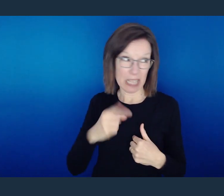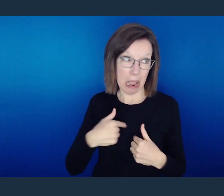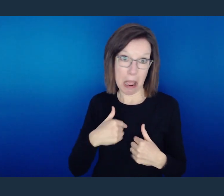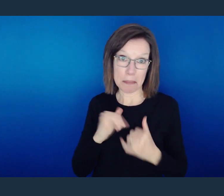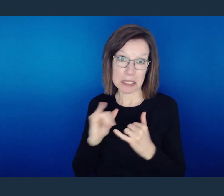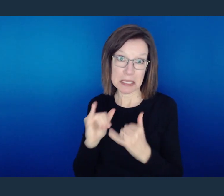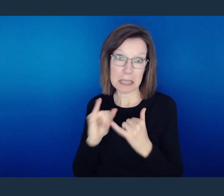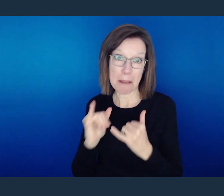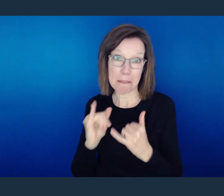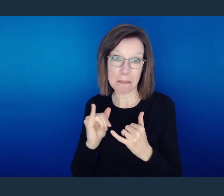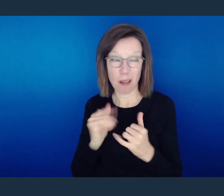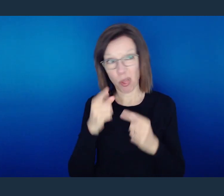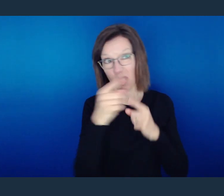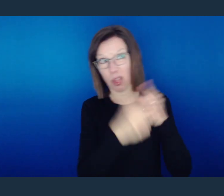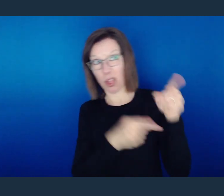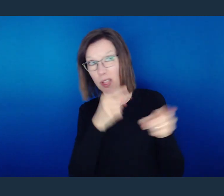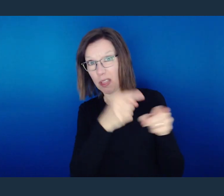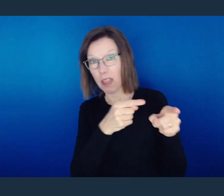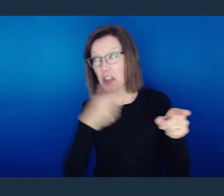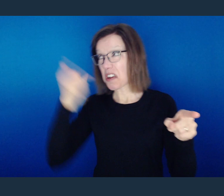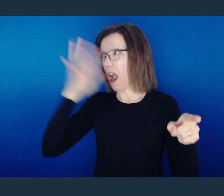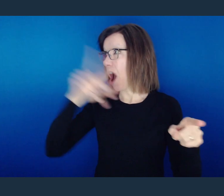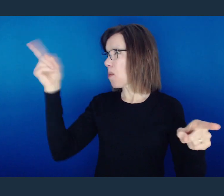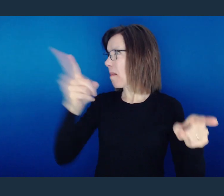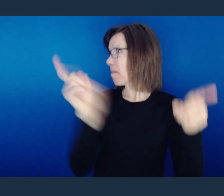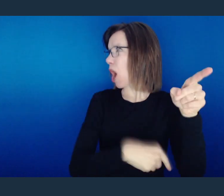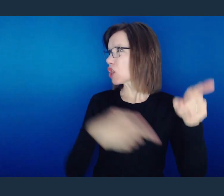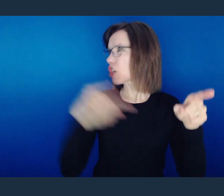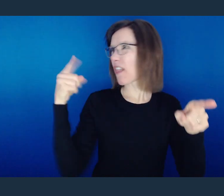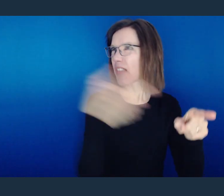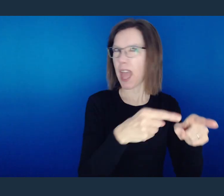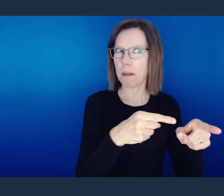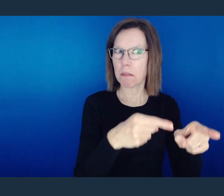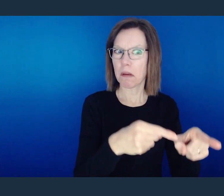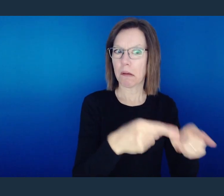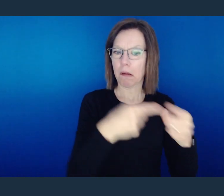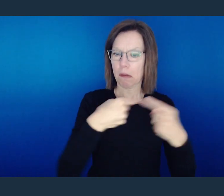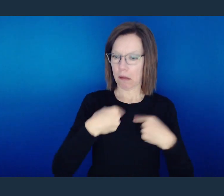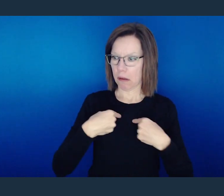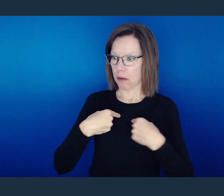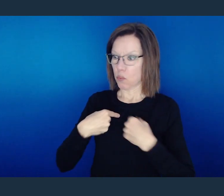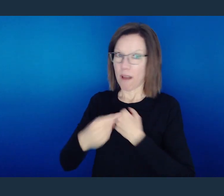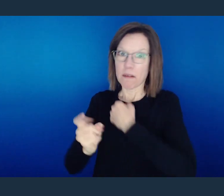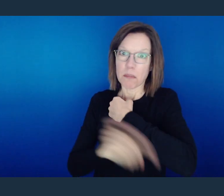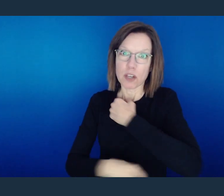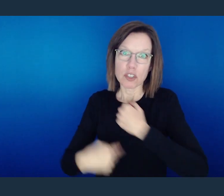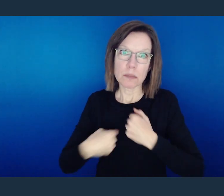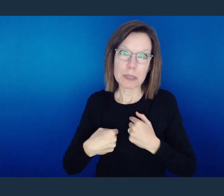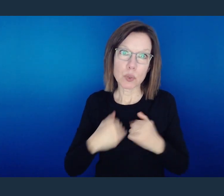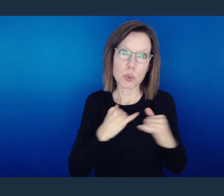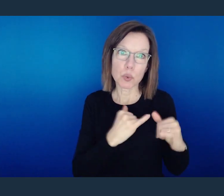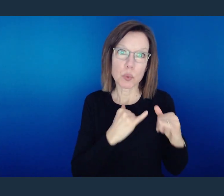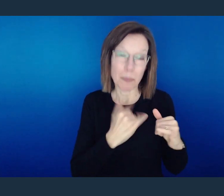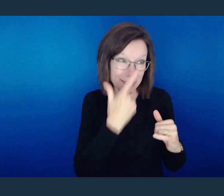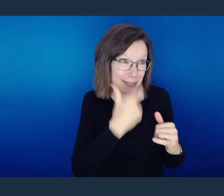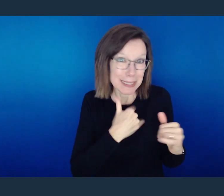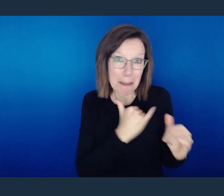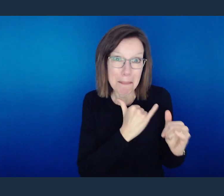are functioning in the same way, the consequence that they receive from God is also justifiably here for you.